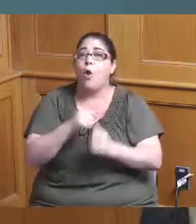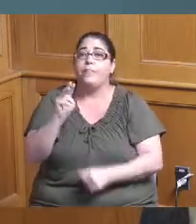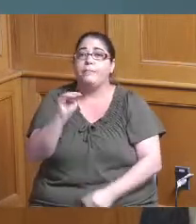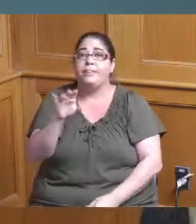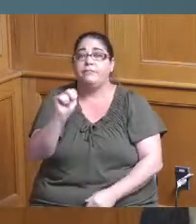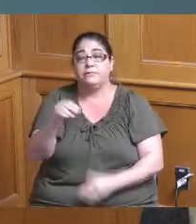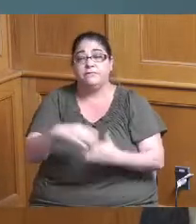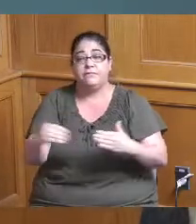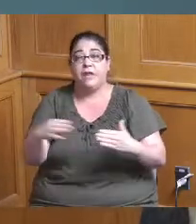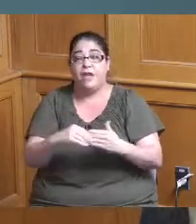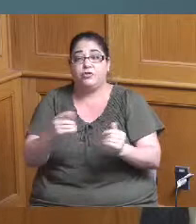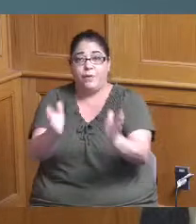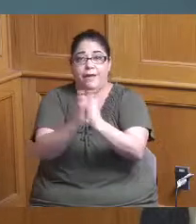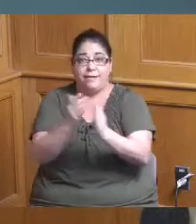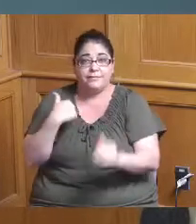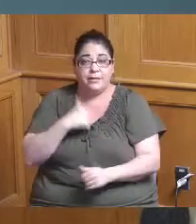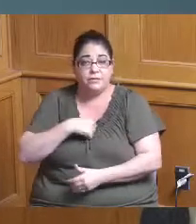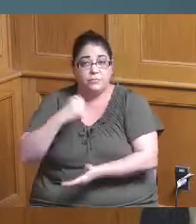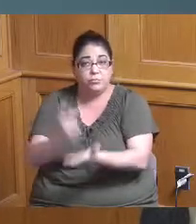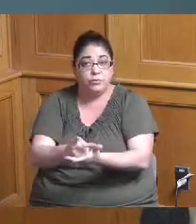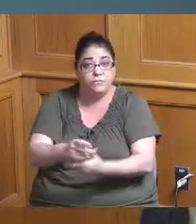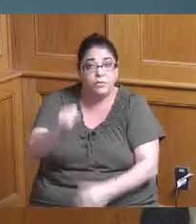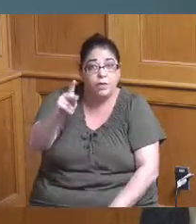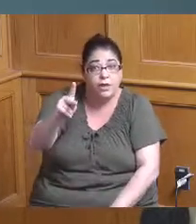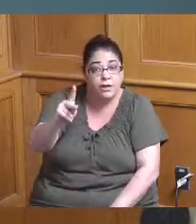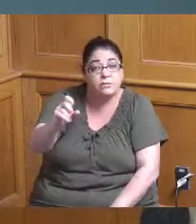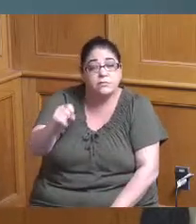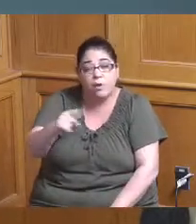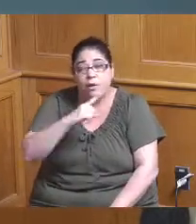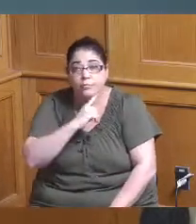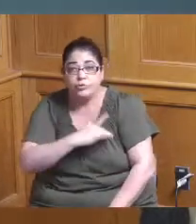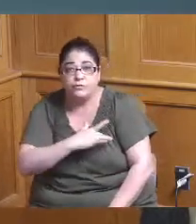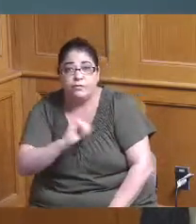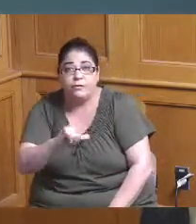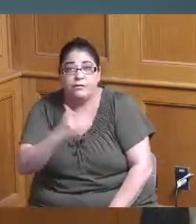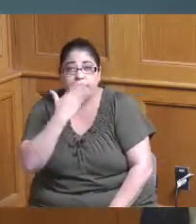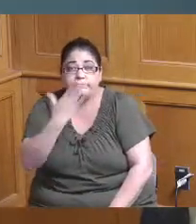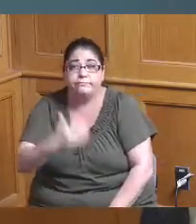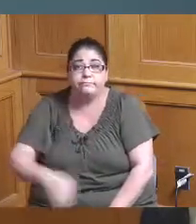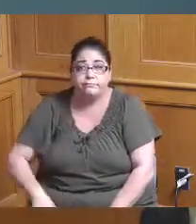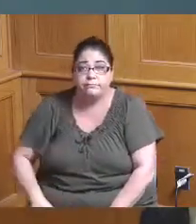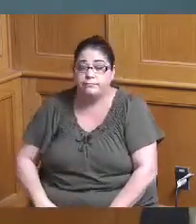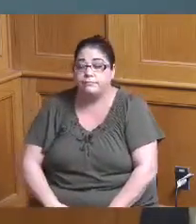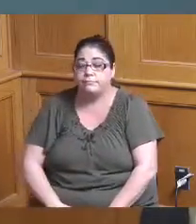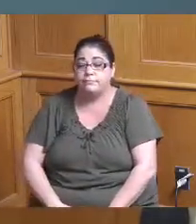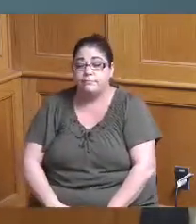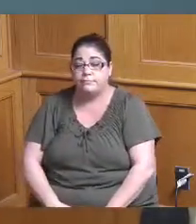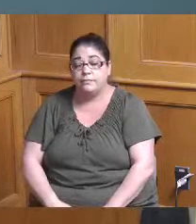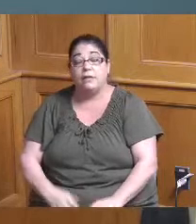that you're asking us to approve so I certainly would appreciate that so other than that that's